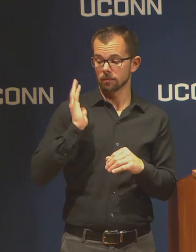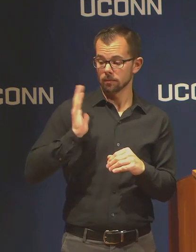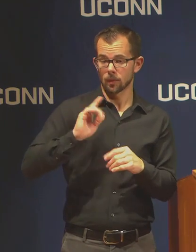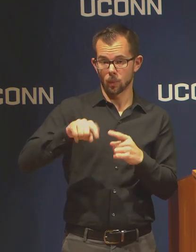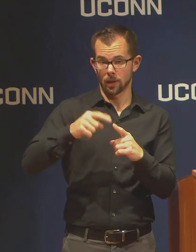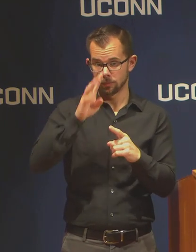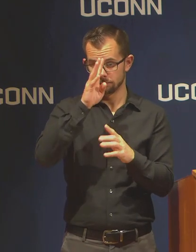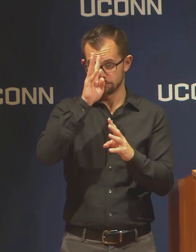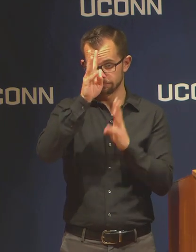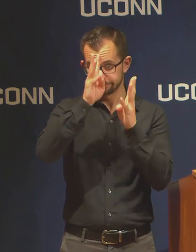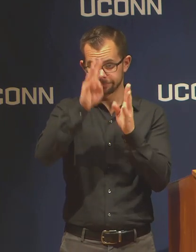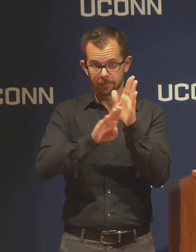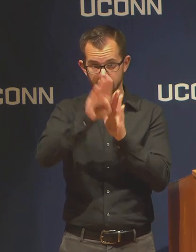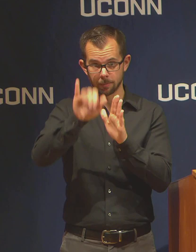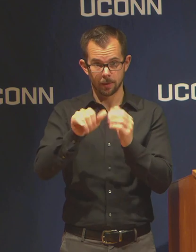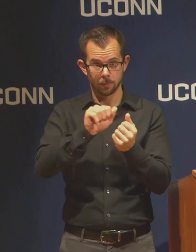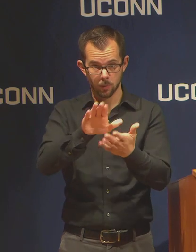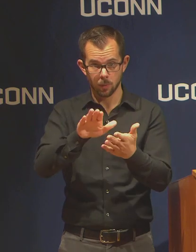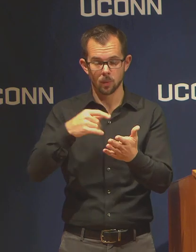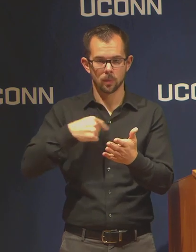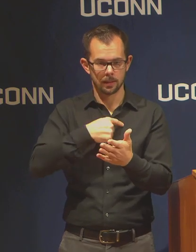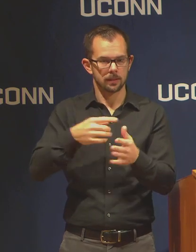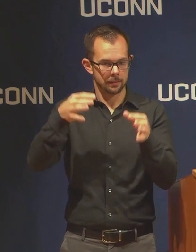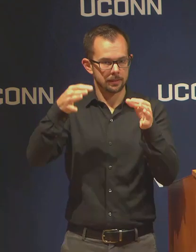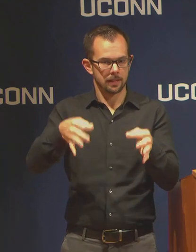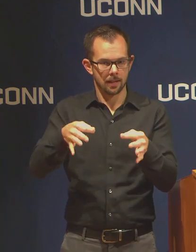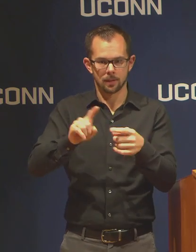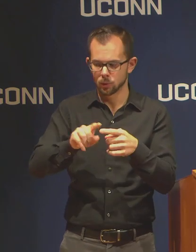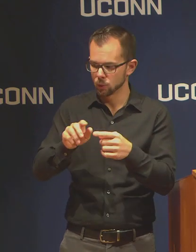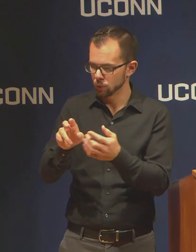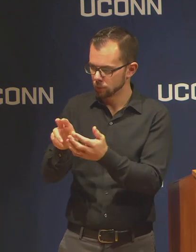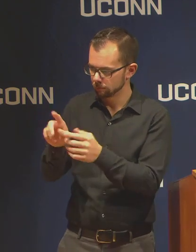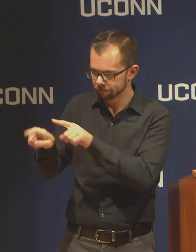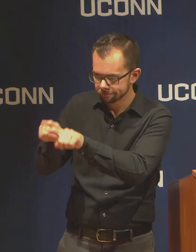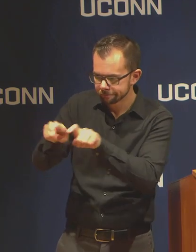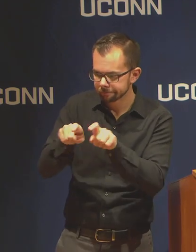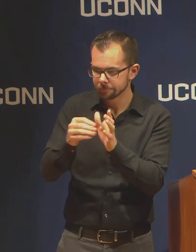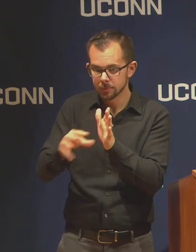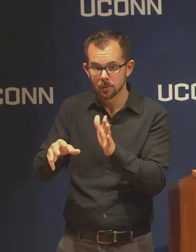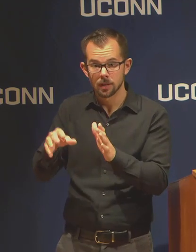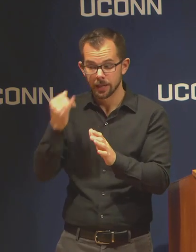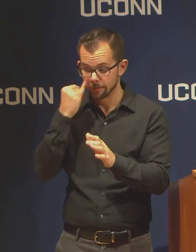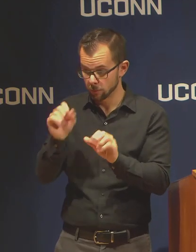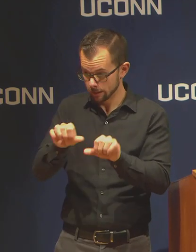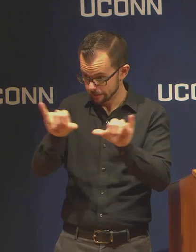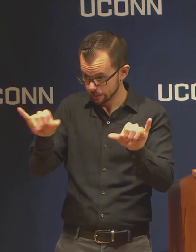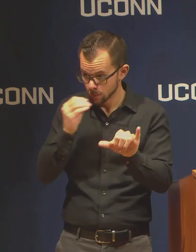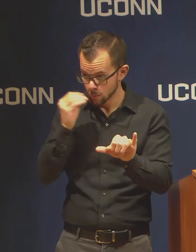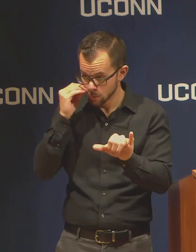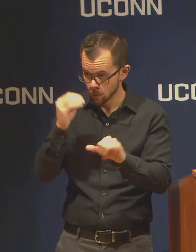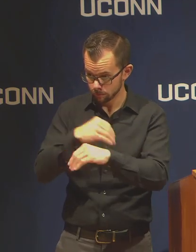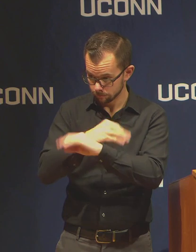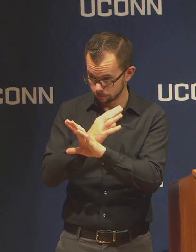we chose to address and ask those employees who could telecommute to do so, and we recognized there were a group of